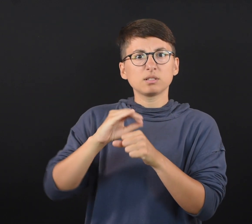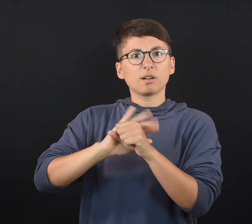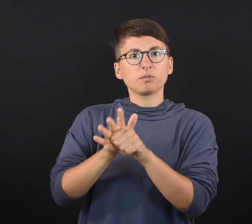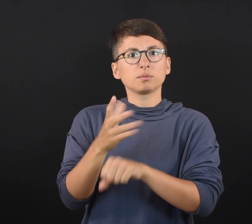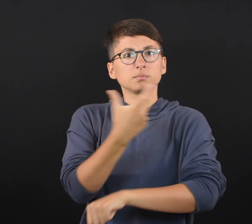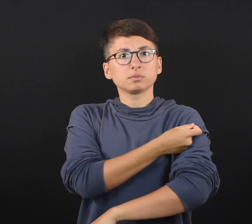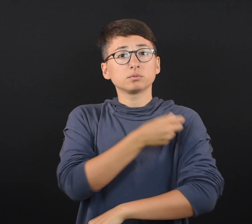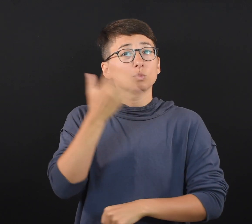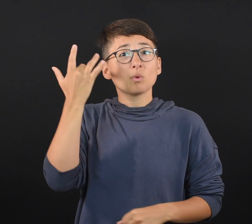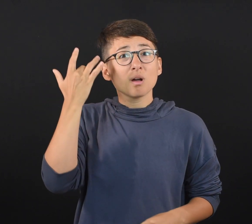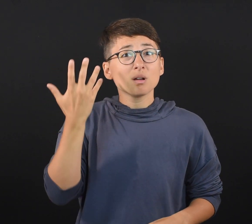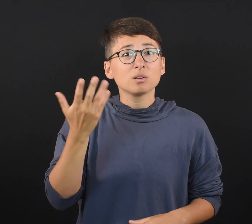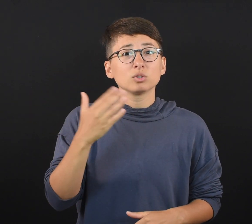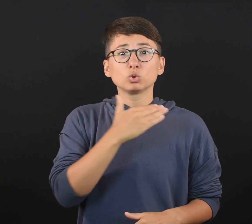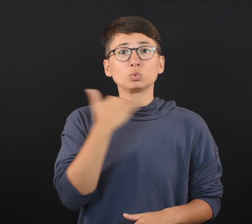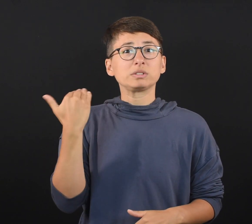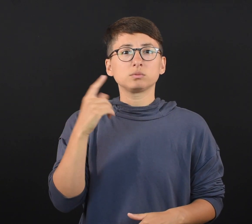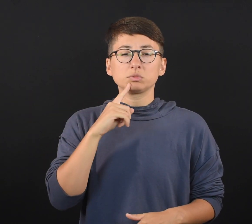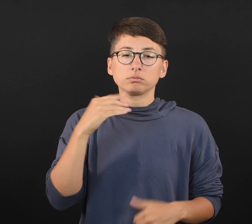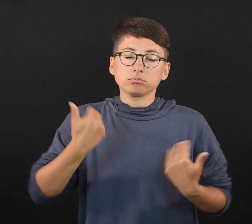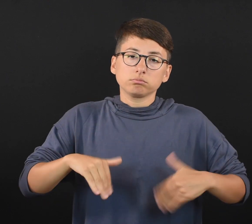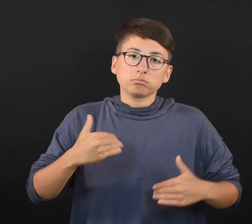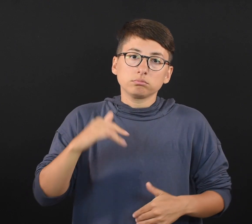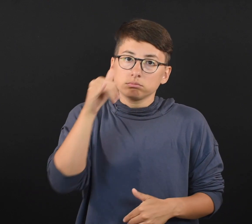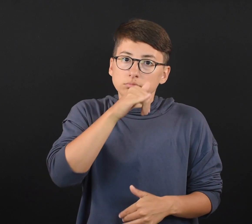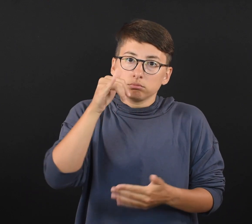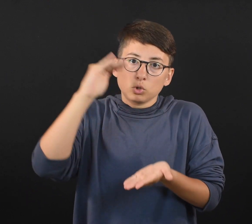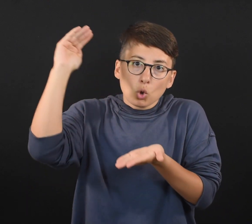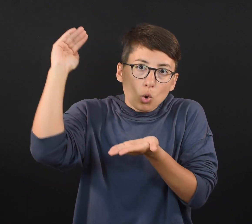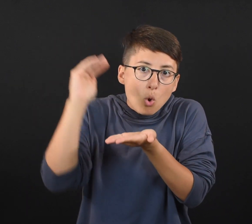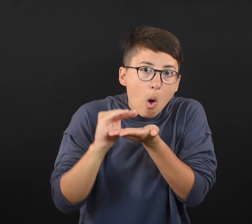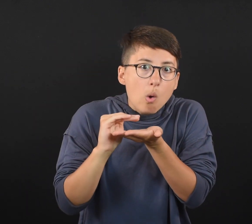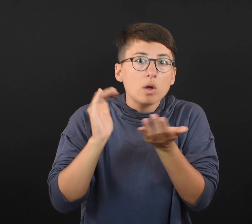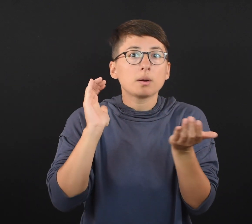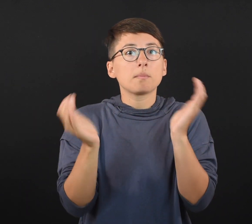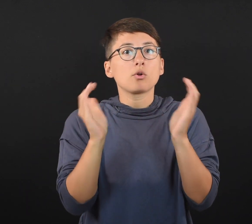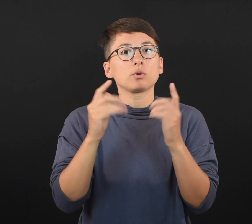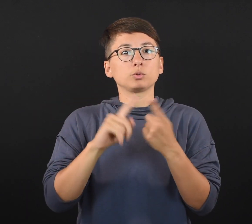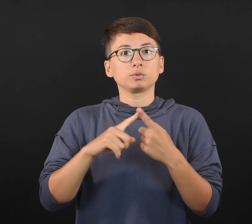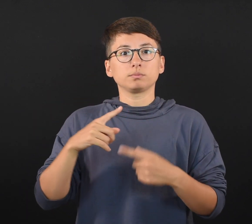extremely low compared to the benefits. Additionally, the growing body of research